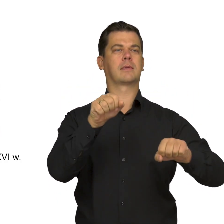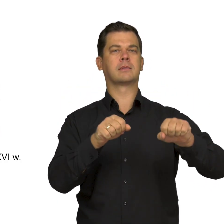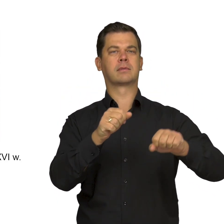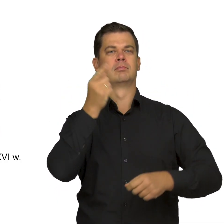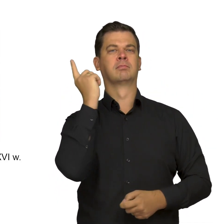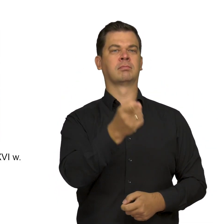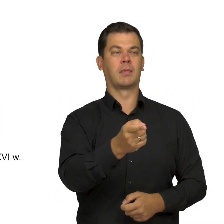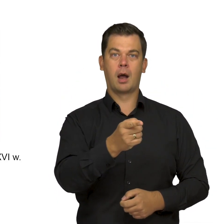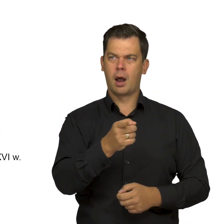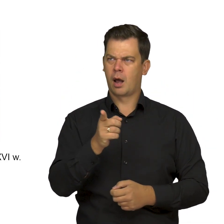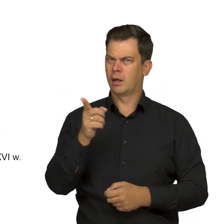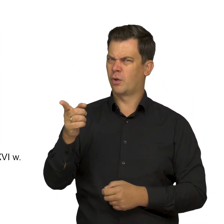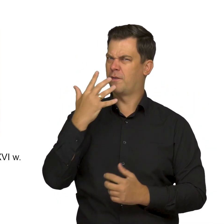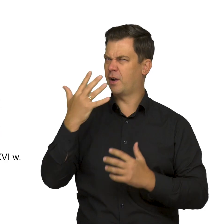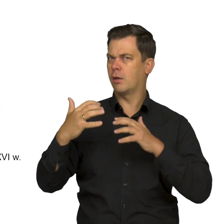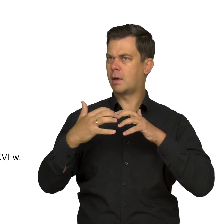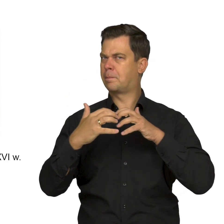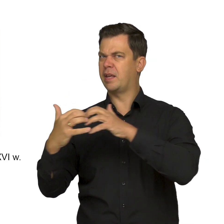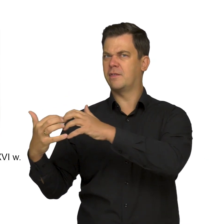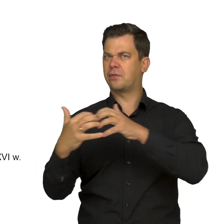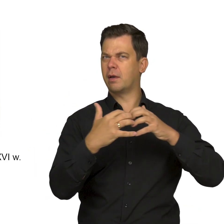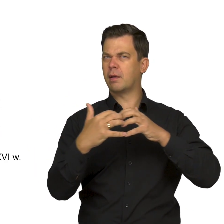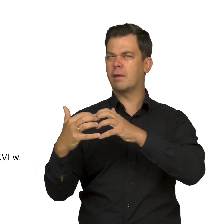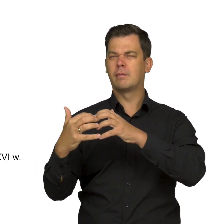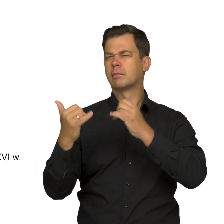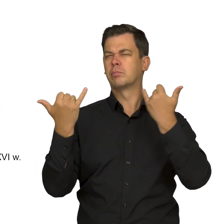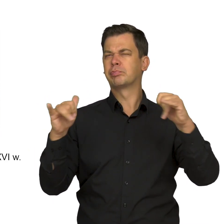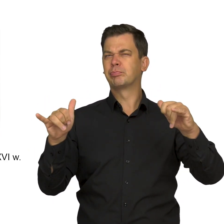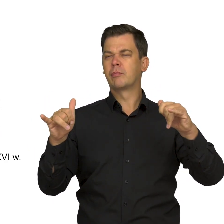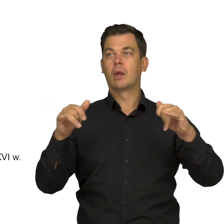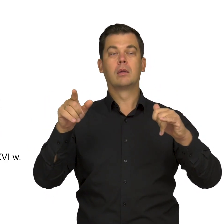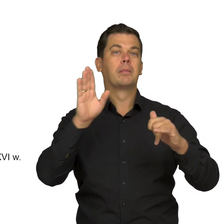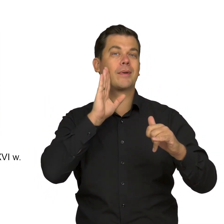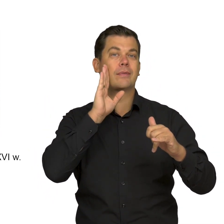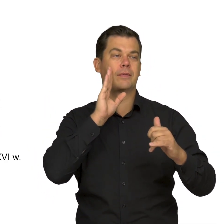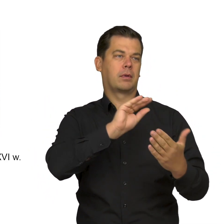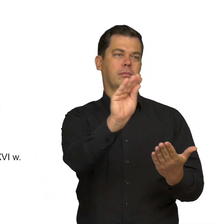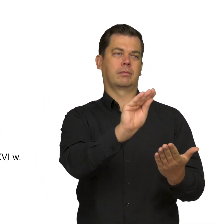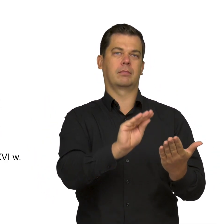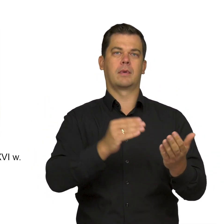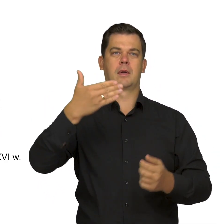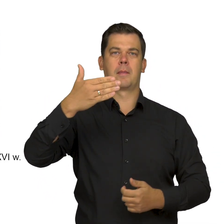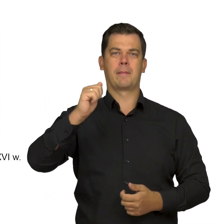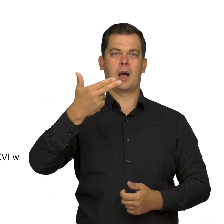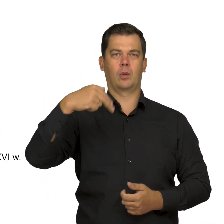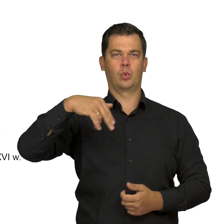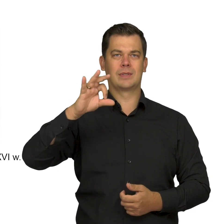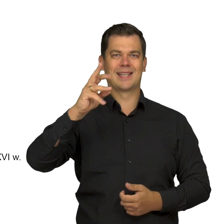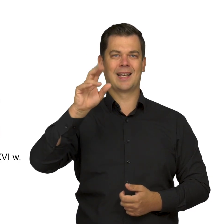by manuscripts and illustrations,